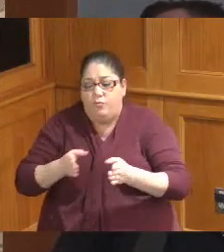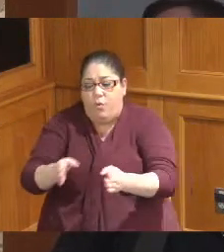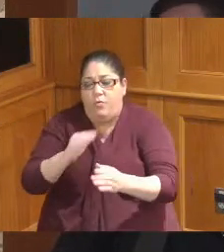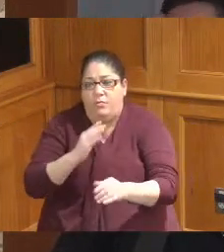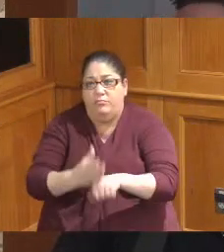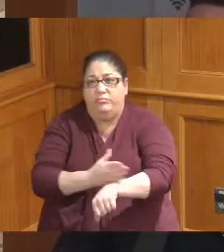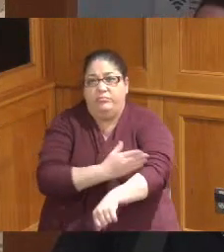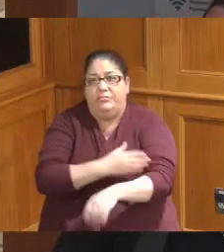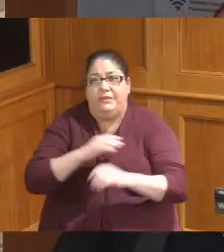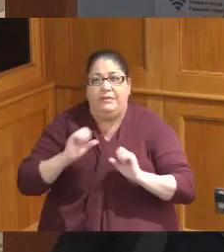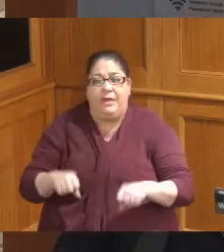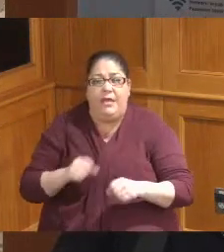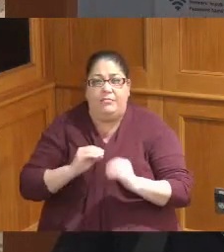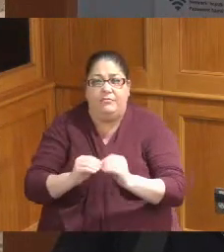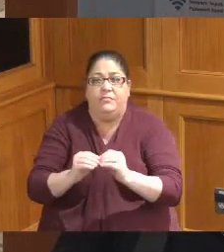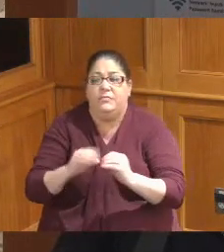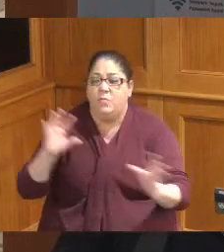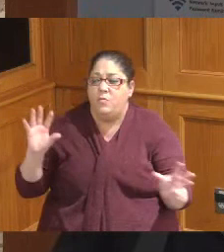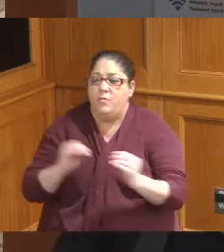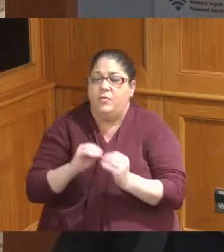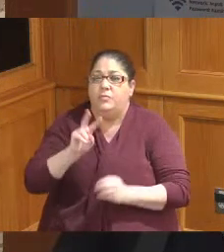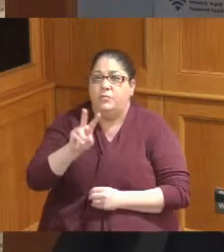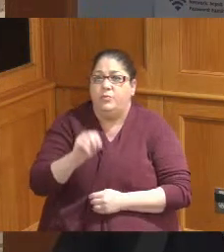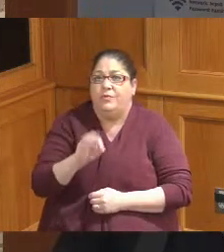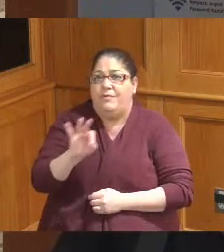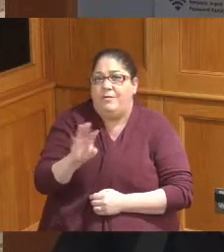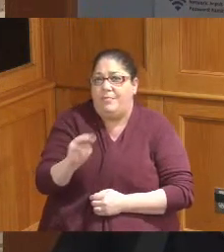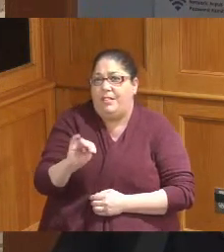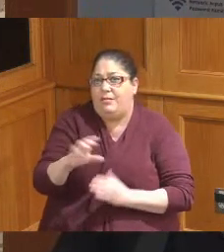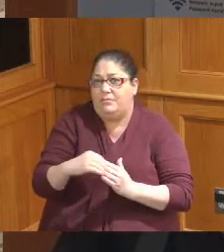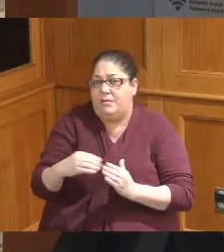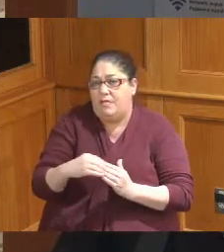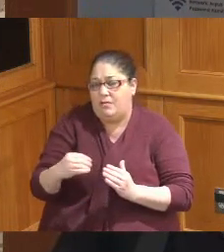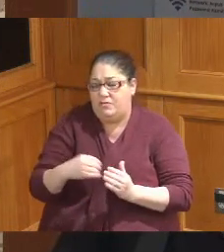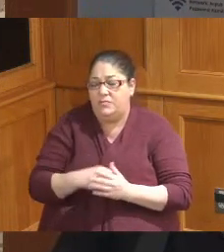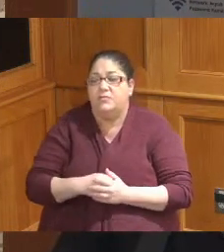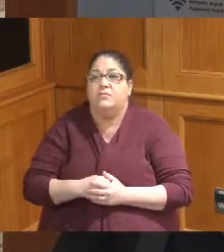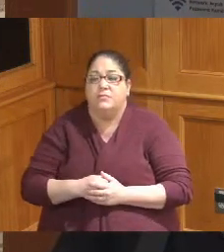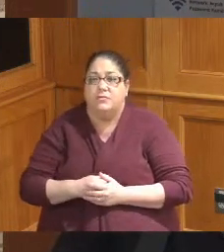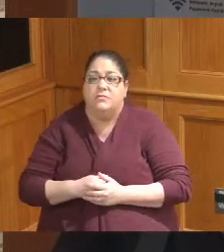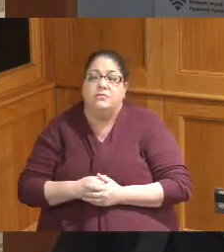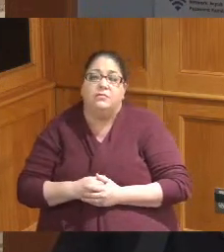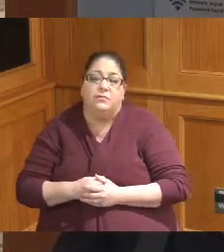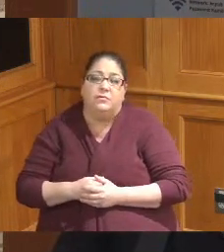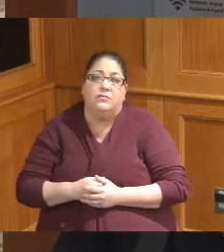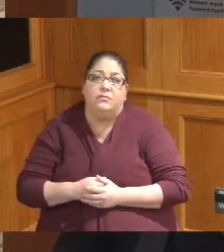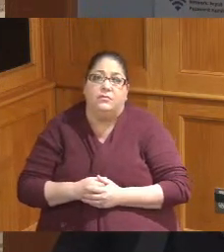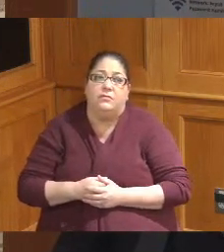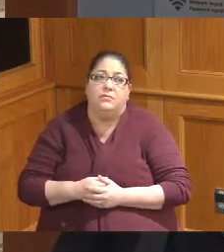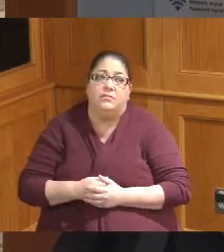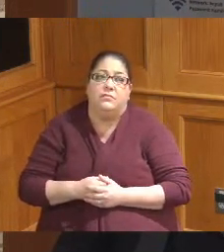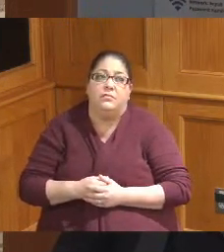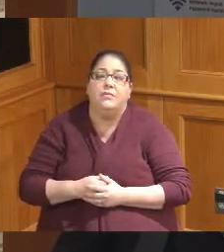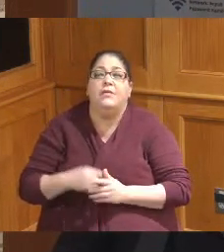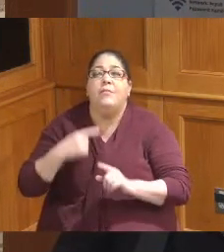total package of 2.9 Million Dollars this is a also has some cost share with the OPWC Grant